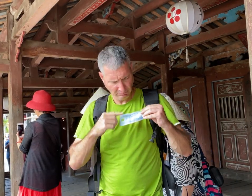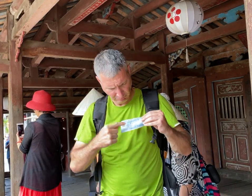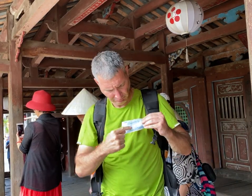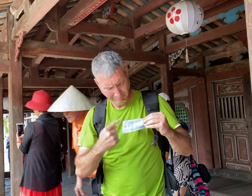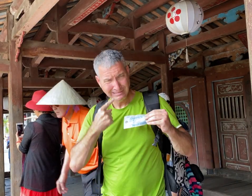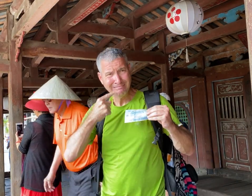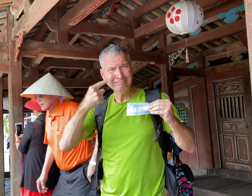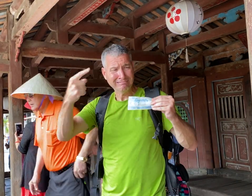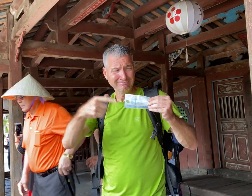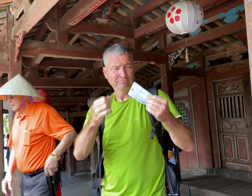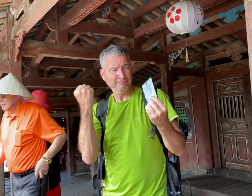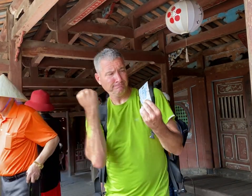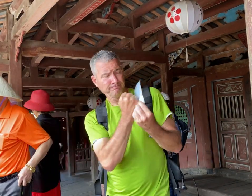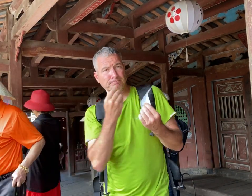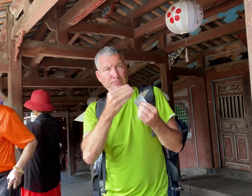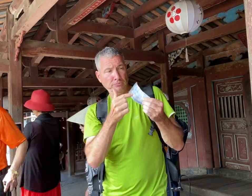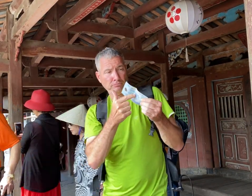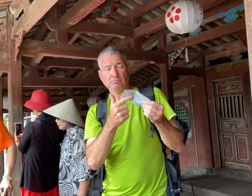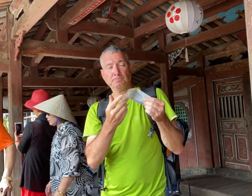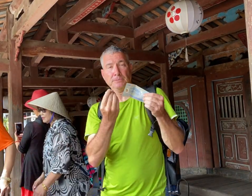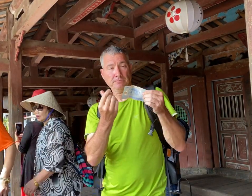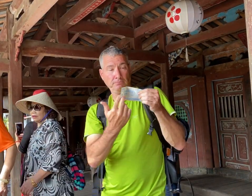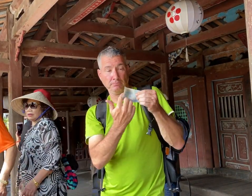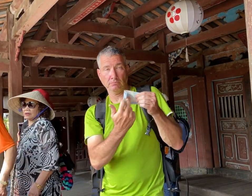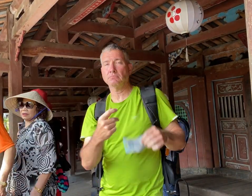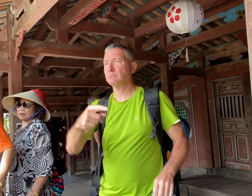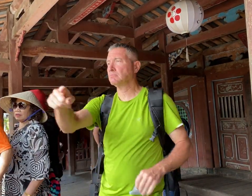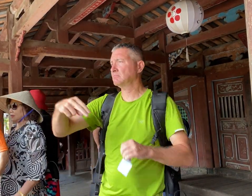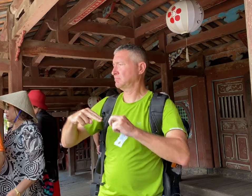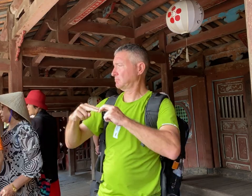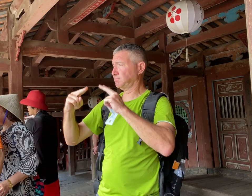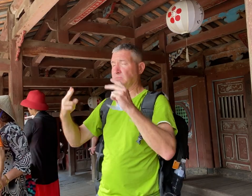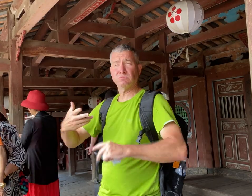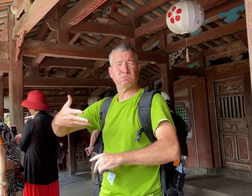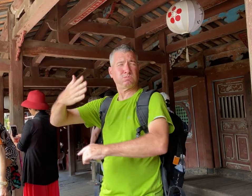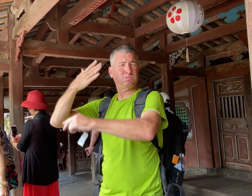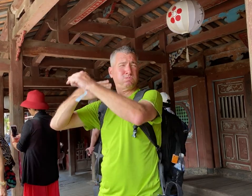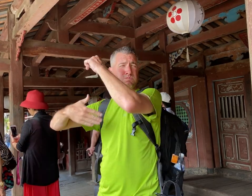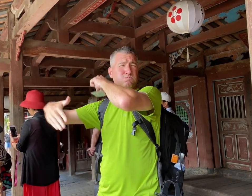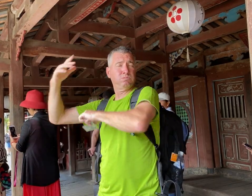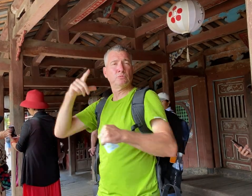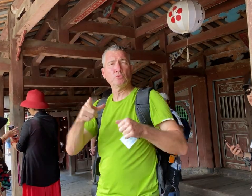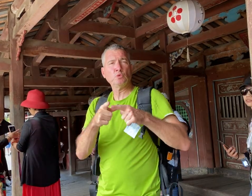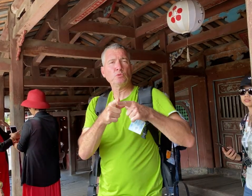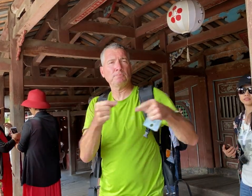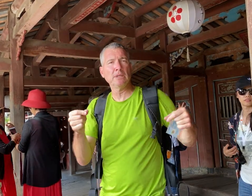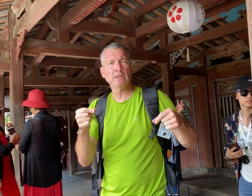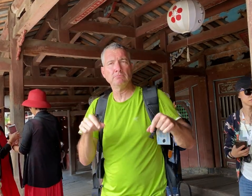You can see the image of the bridge on this bill. The covered bridge was built by the Japanese.